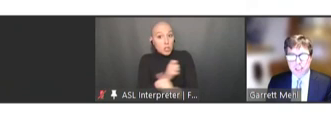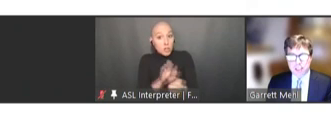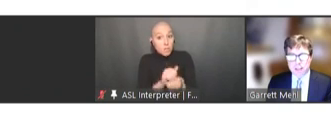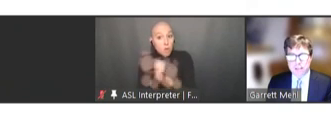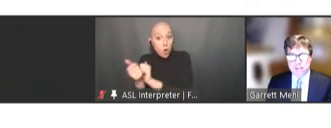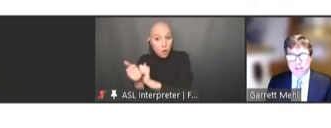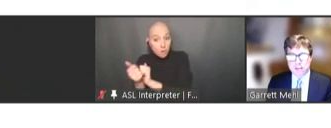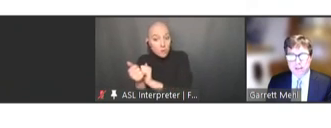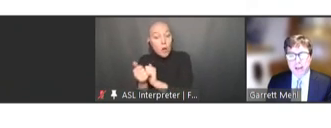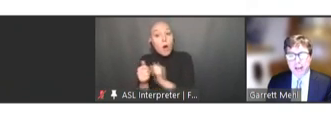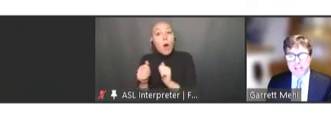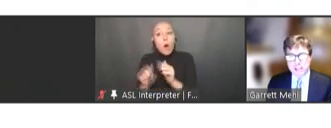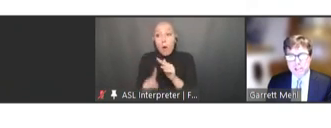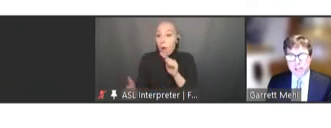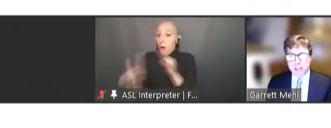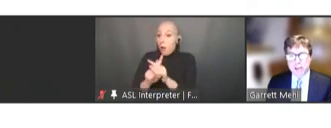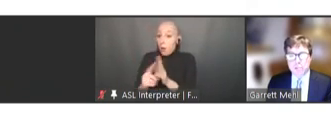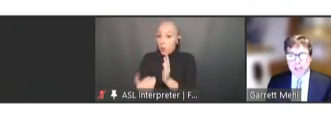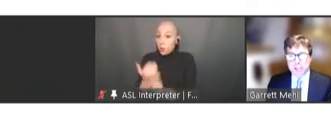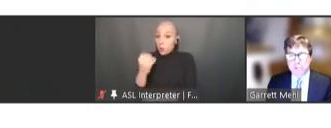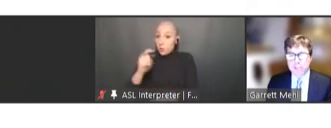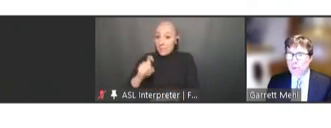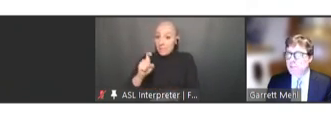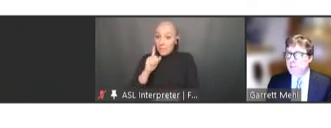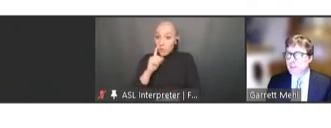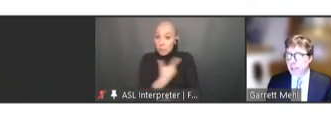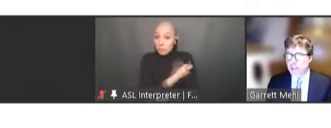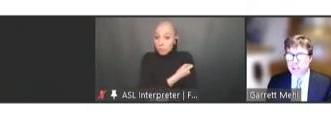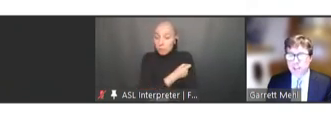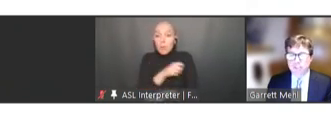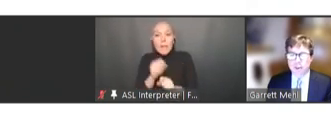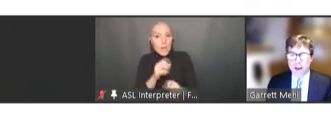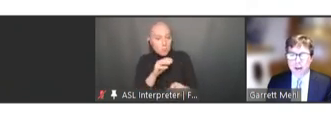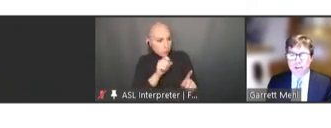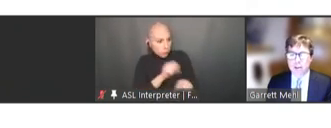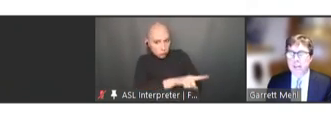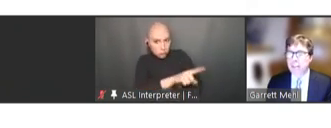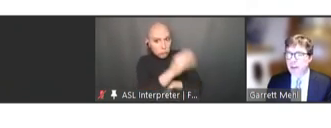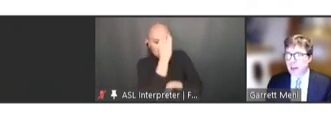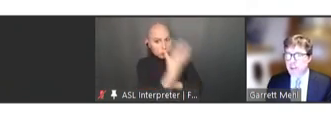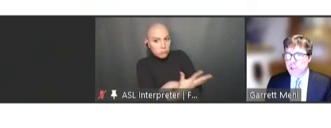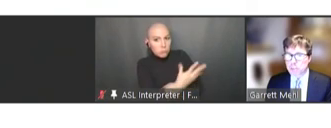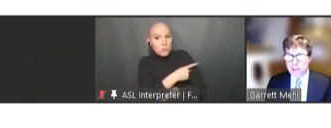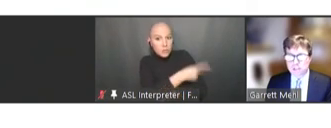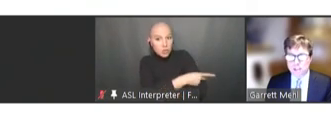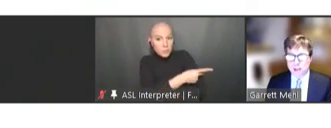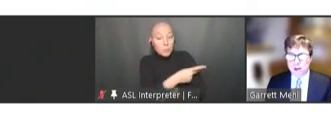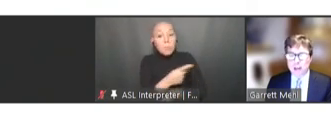needs. Additionally, because we've used HL7 FHIR, the international patient's summary,